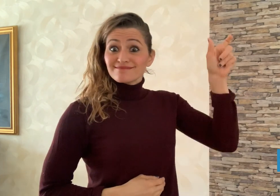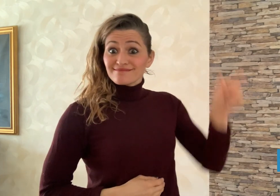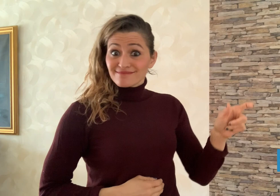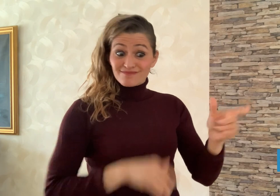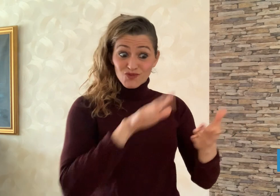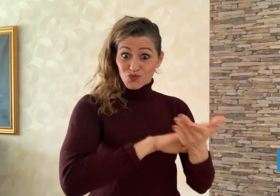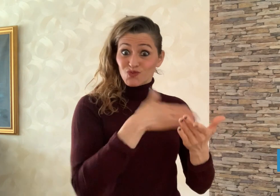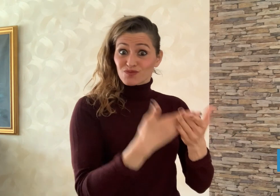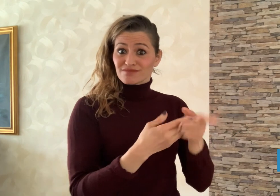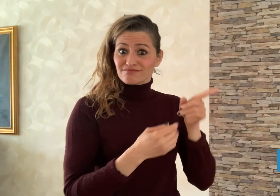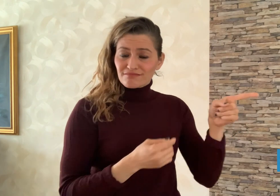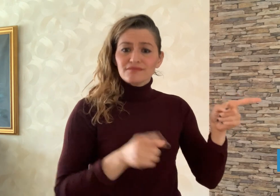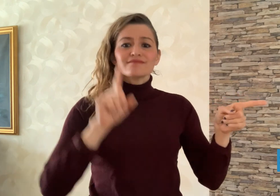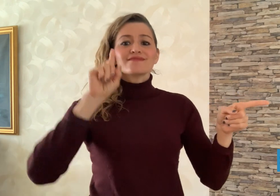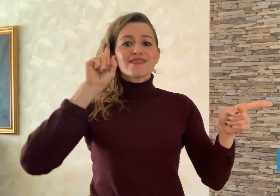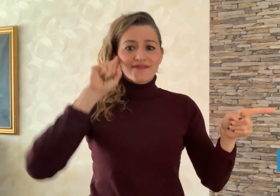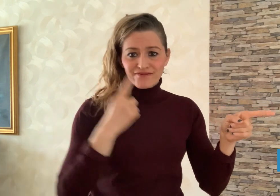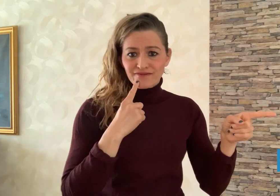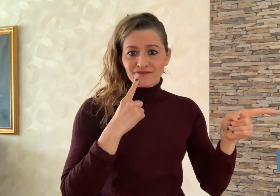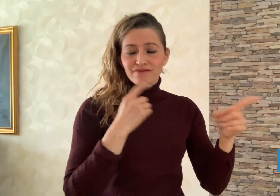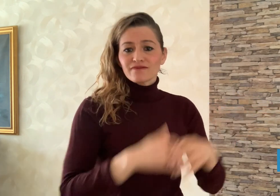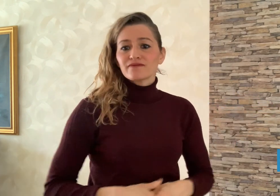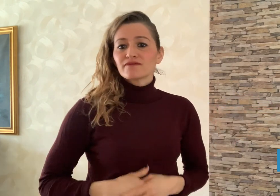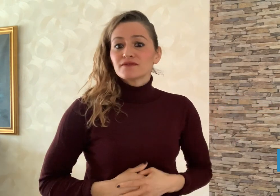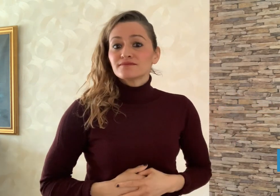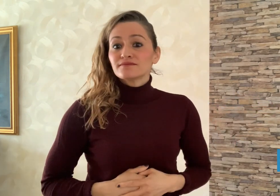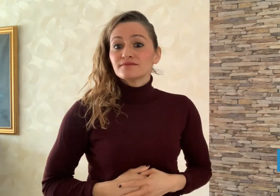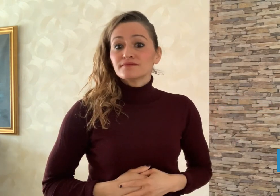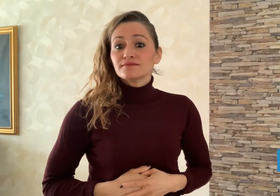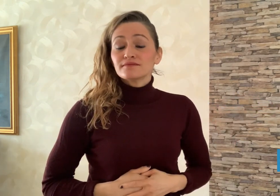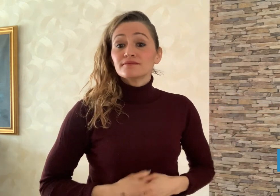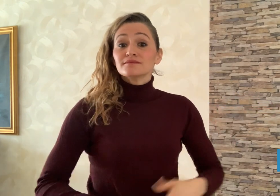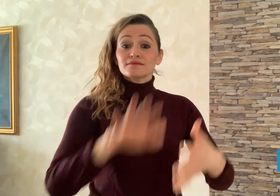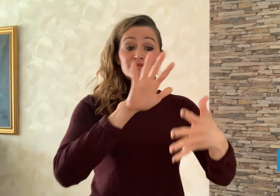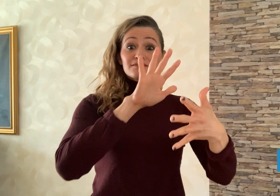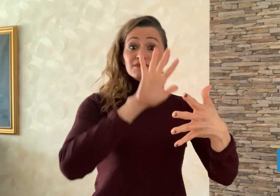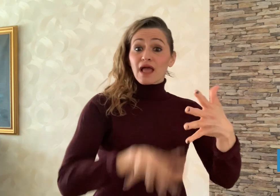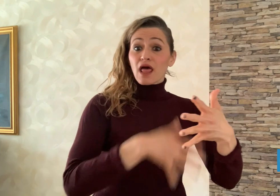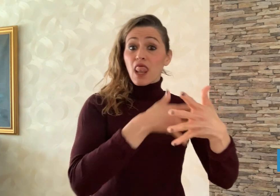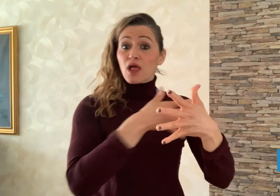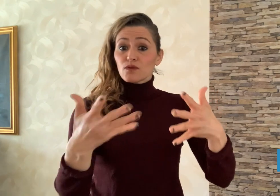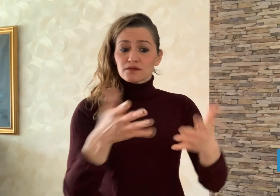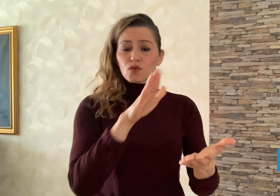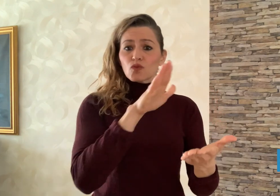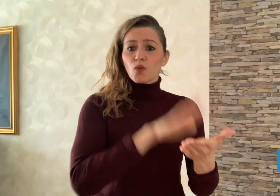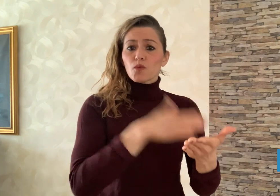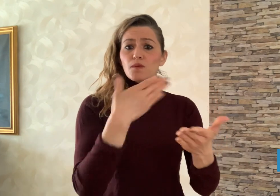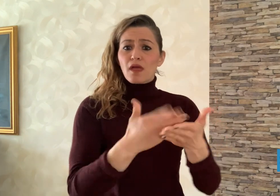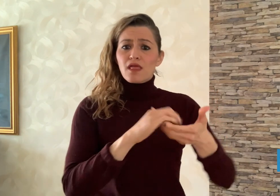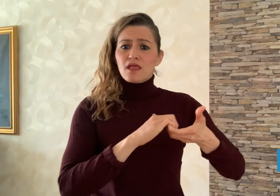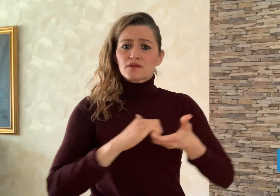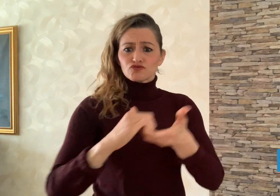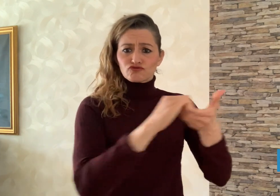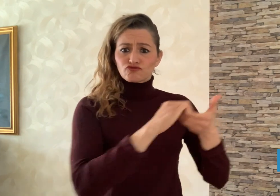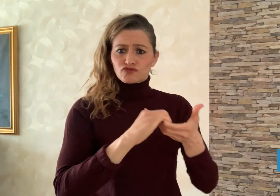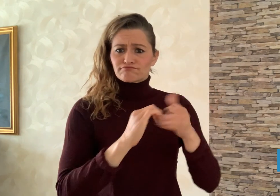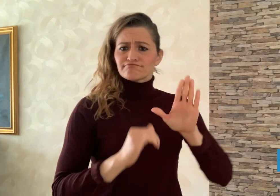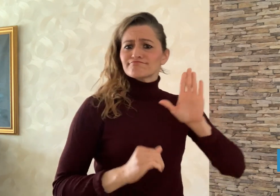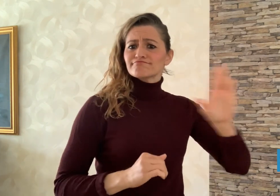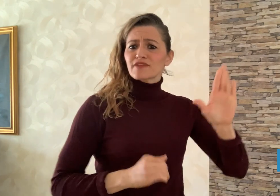she is a Deaf interpreter. The Sign Language Interpreters